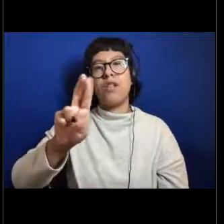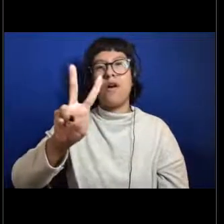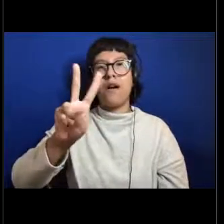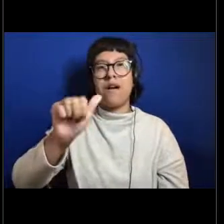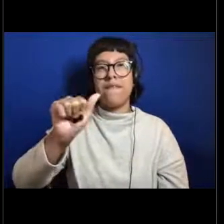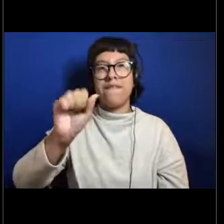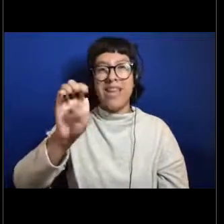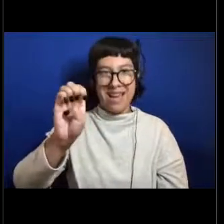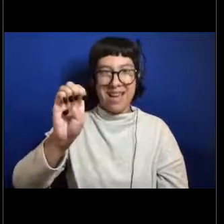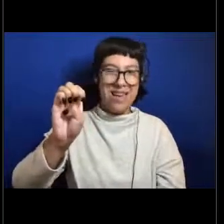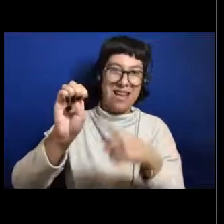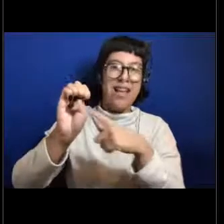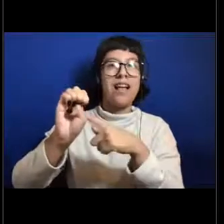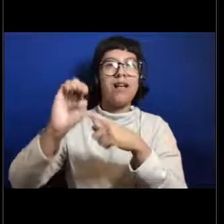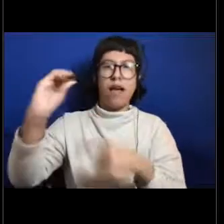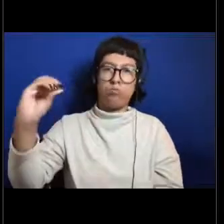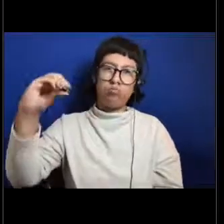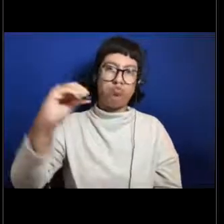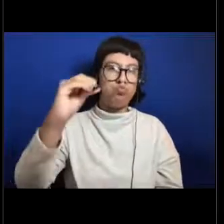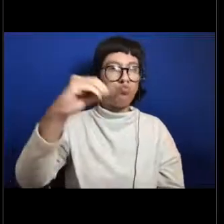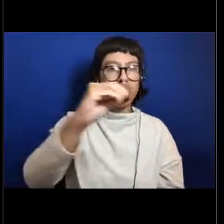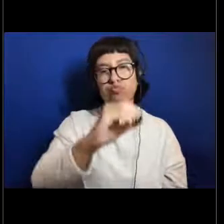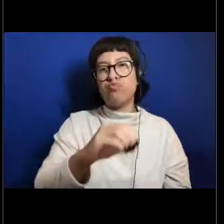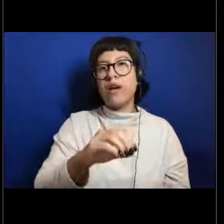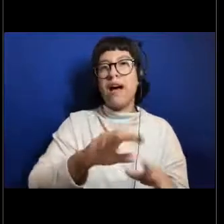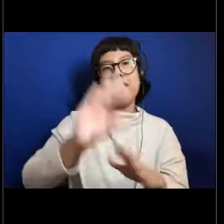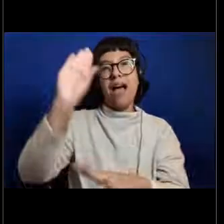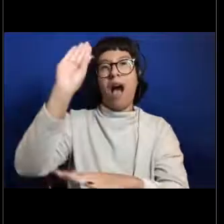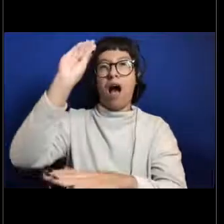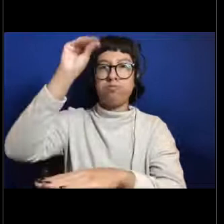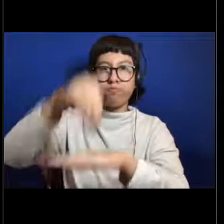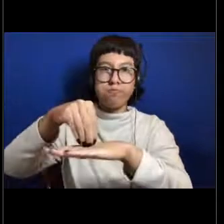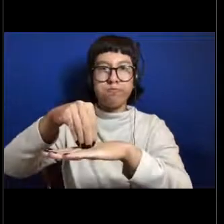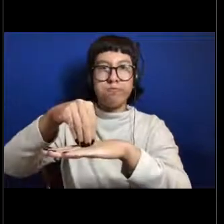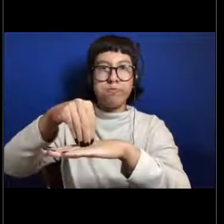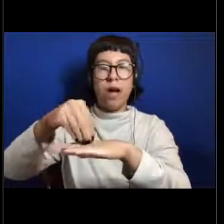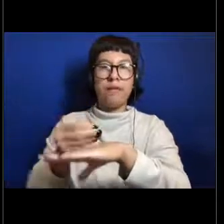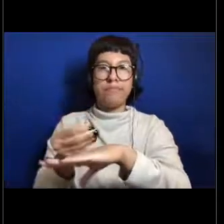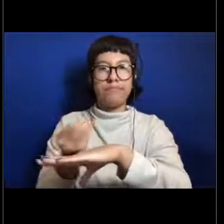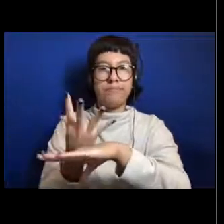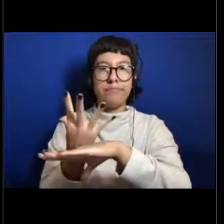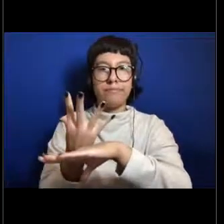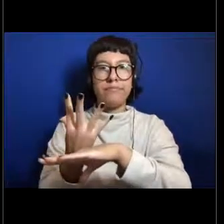around the water for a long time and then settle out somewhere and will start growing its own new colonies.